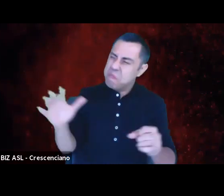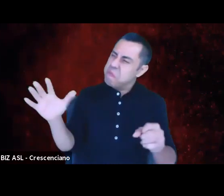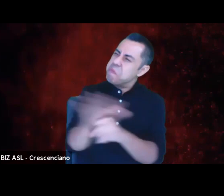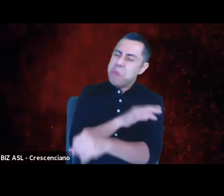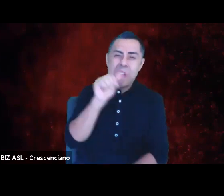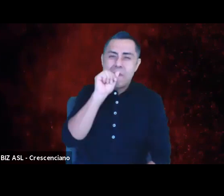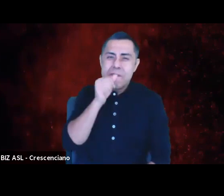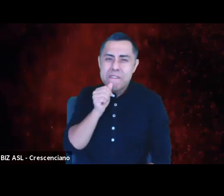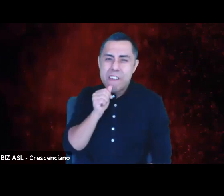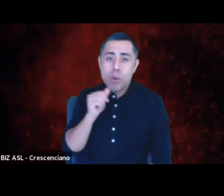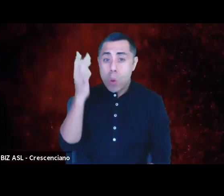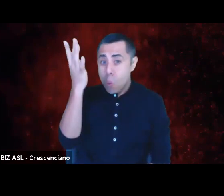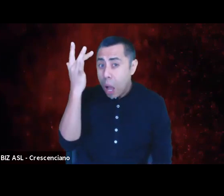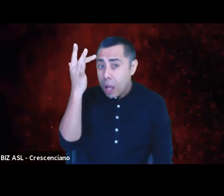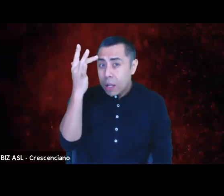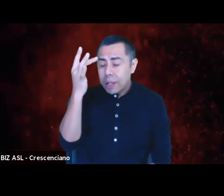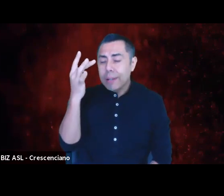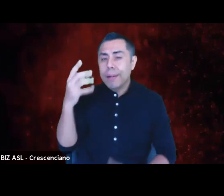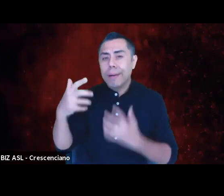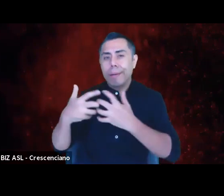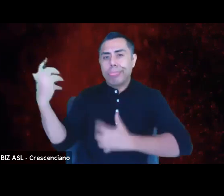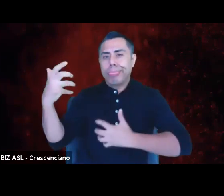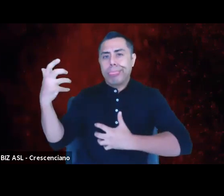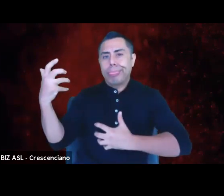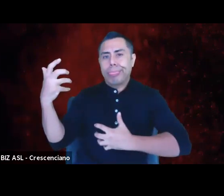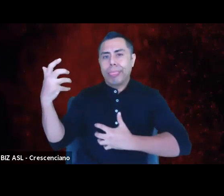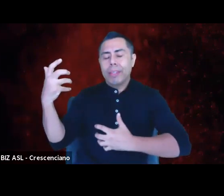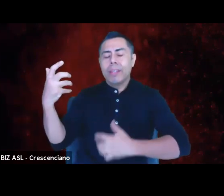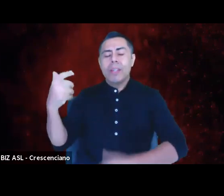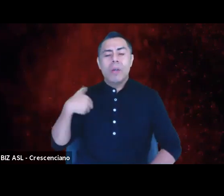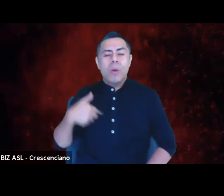from living a perpetual, unceasing lie.